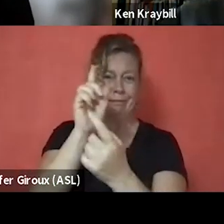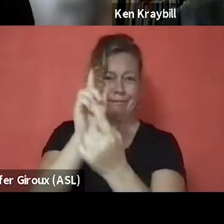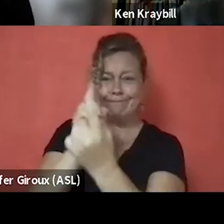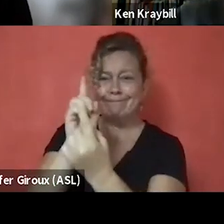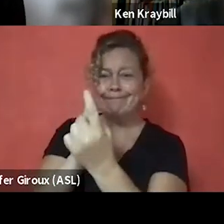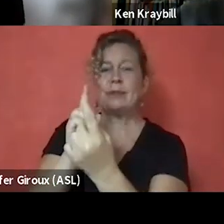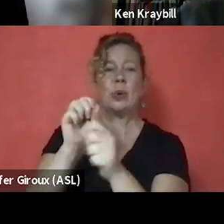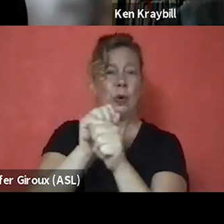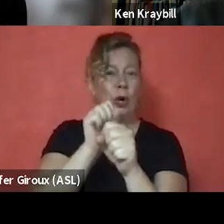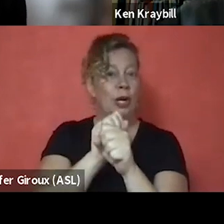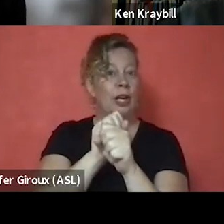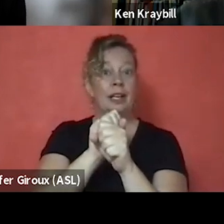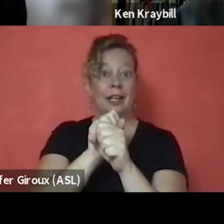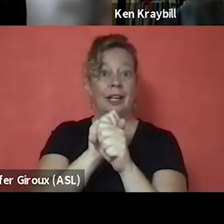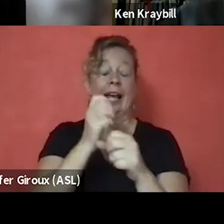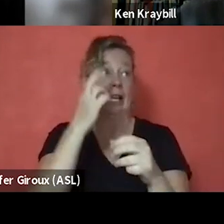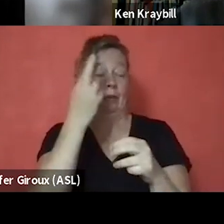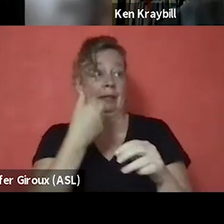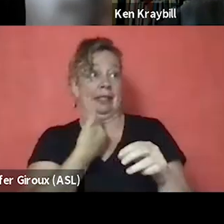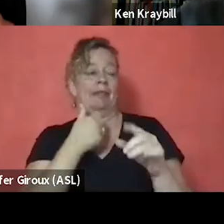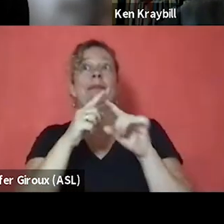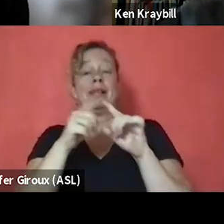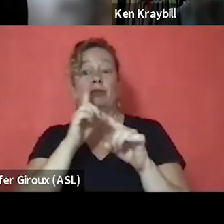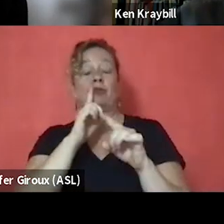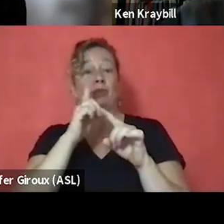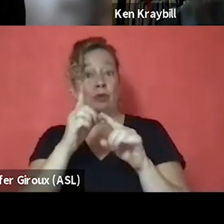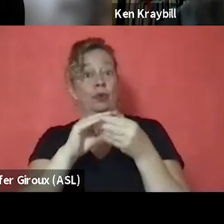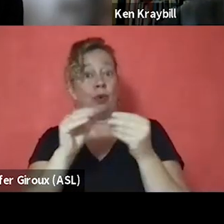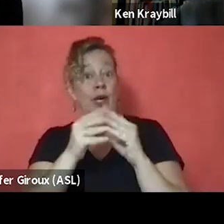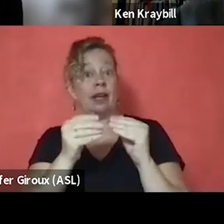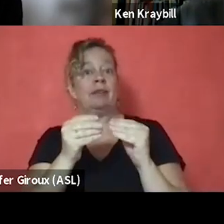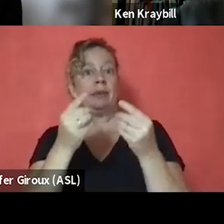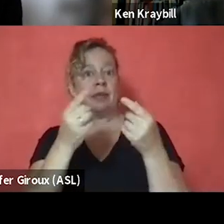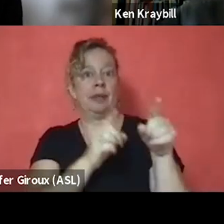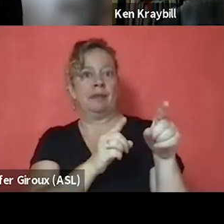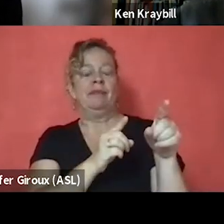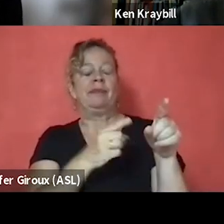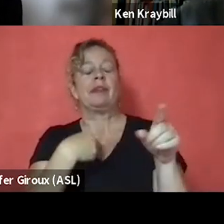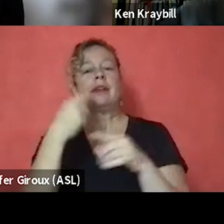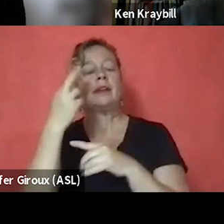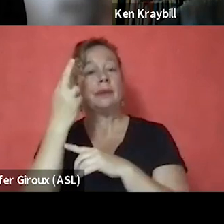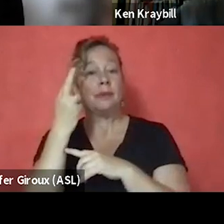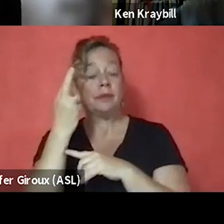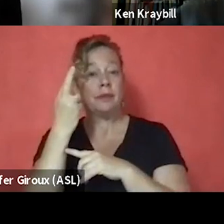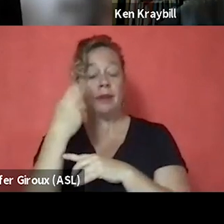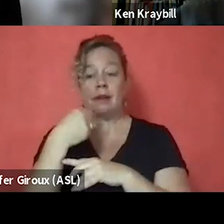but that's really what we were doing. And I realized that I had taken